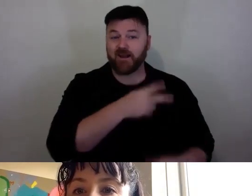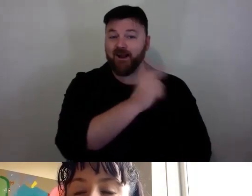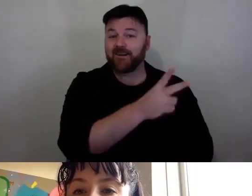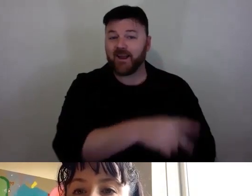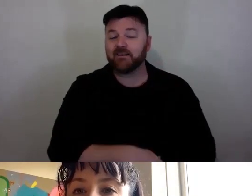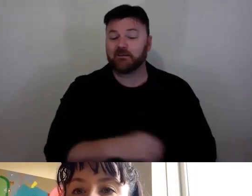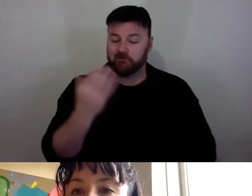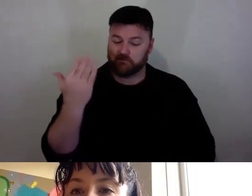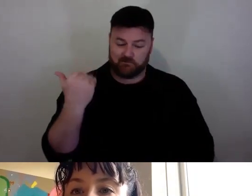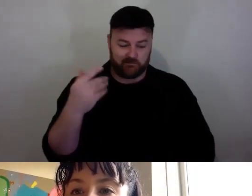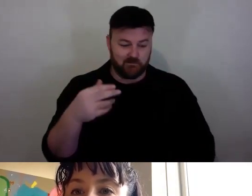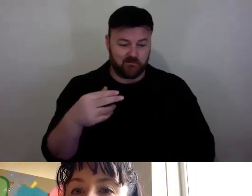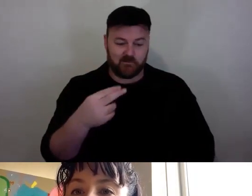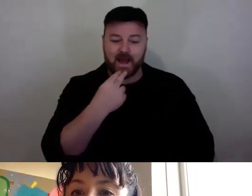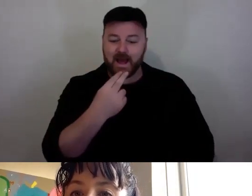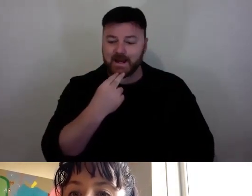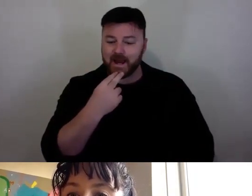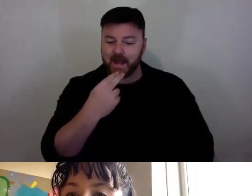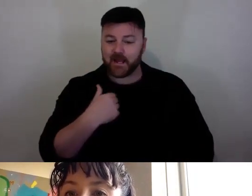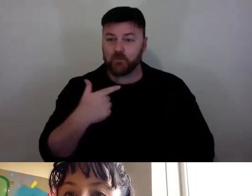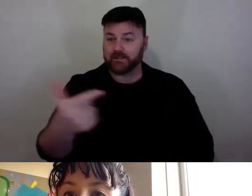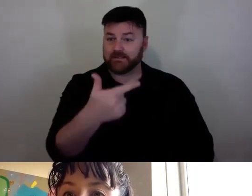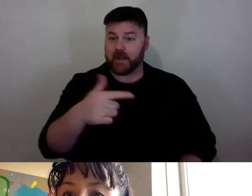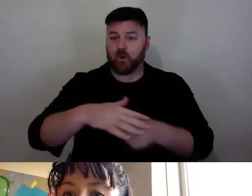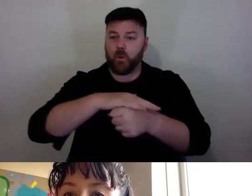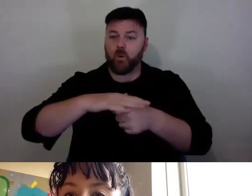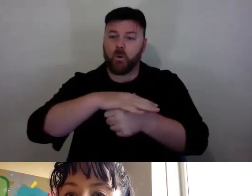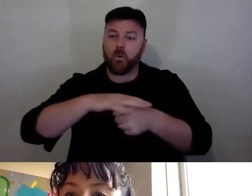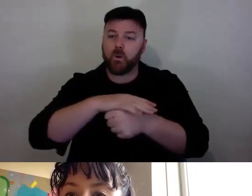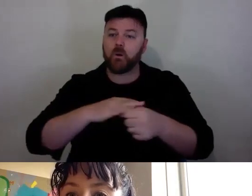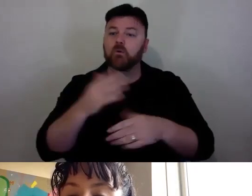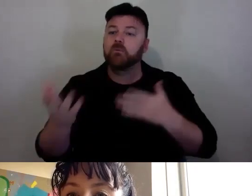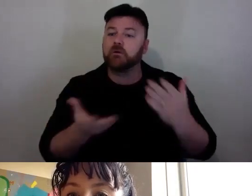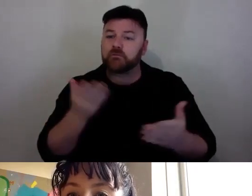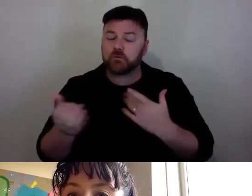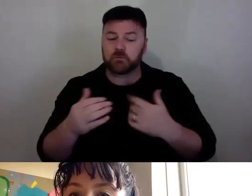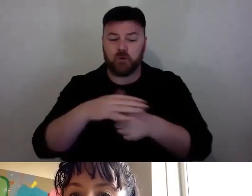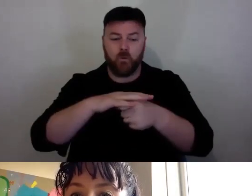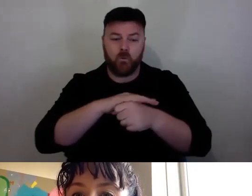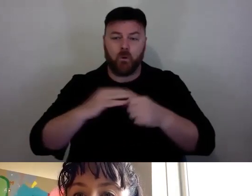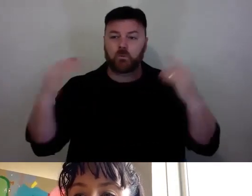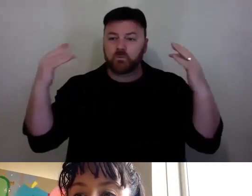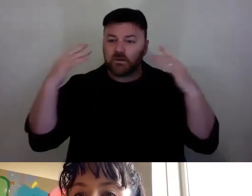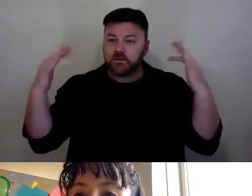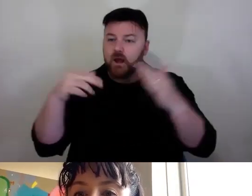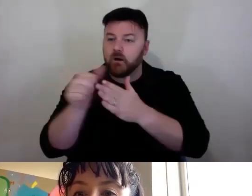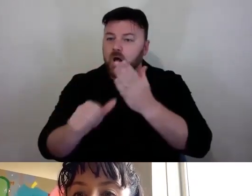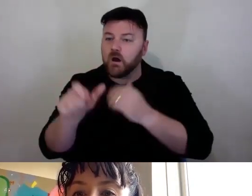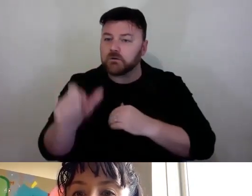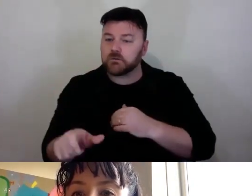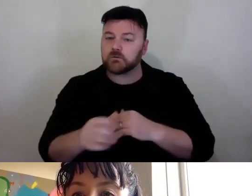worked with seven local performer, a lock sound artist and local crew